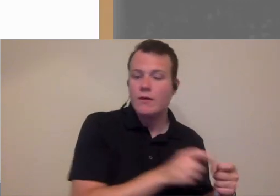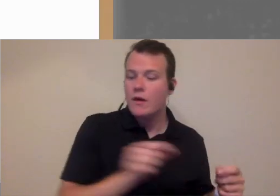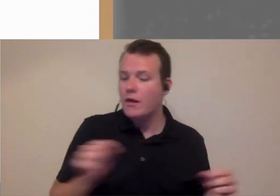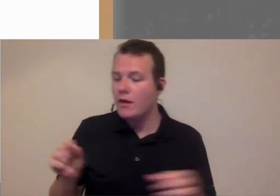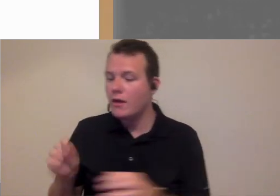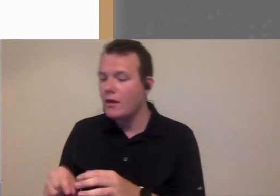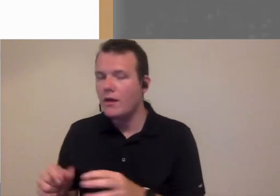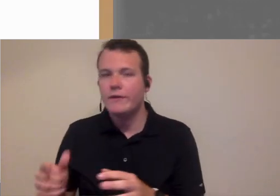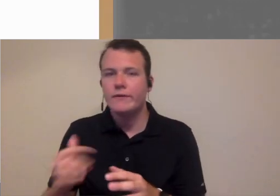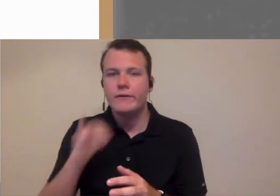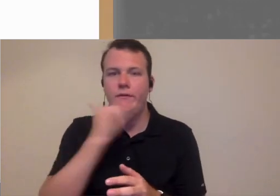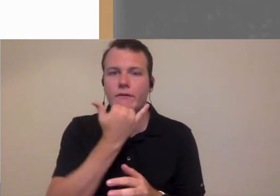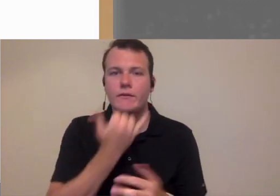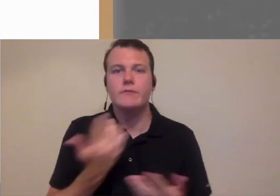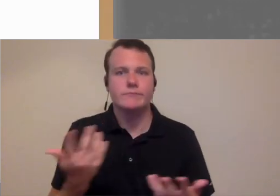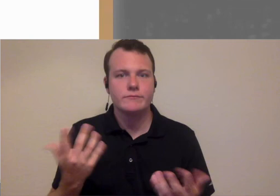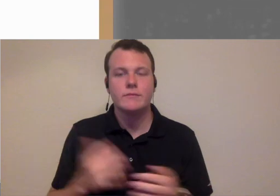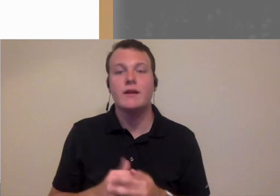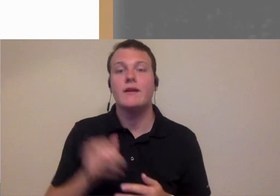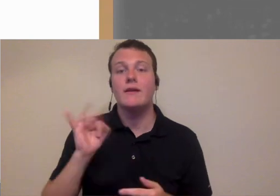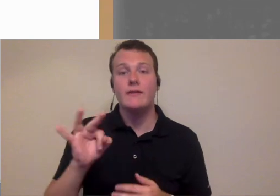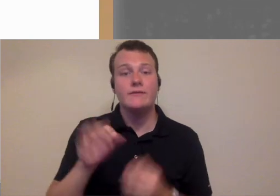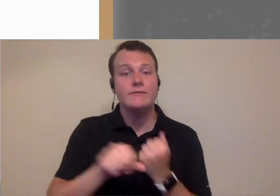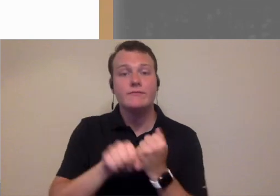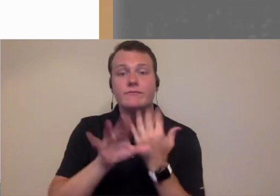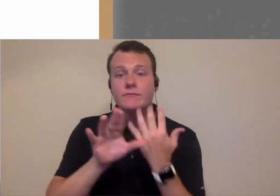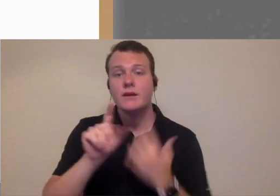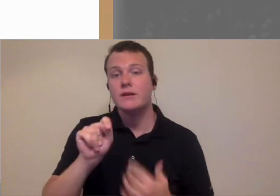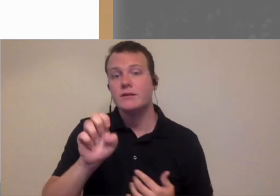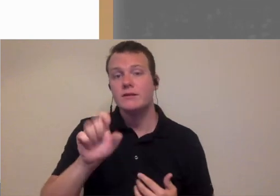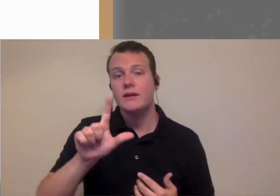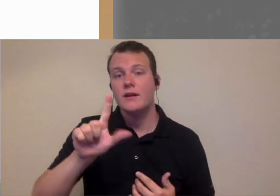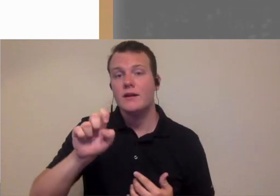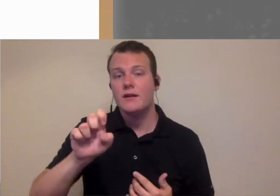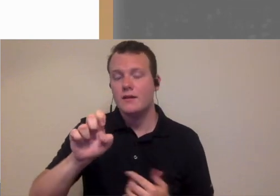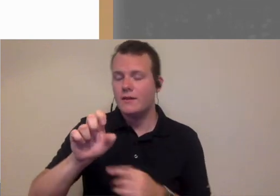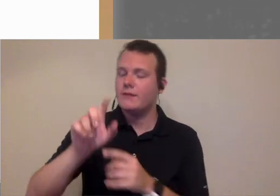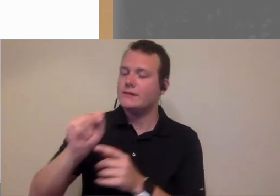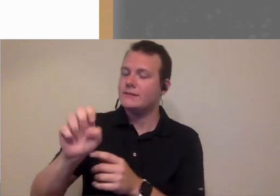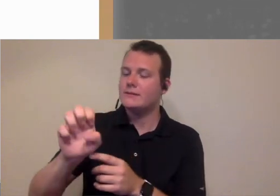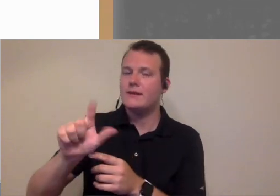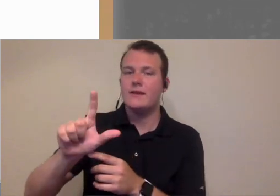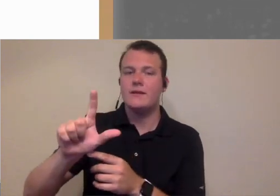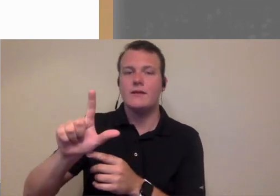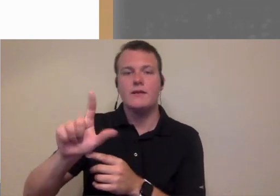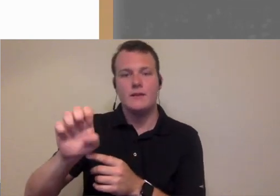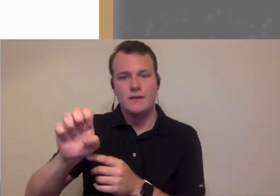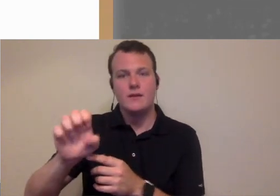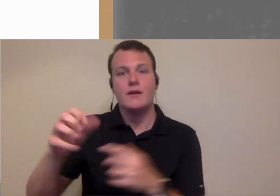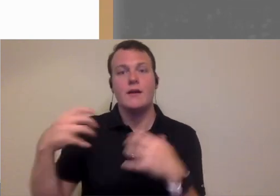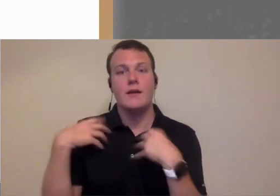know for the current hearing instruments whereas if we were able to fire up a quick you know telehealth session with the patient with their daughter